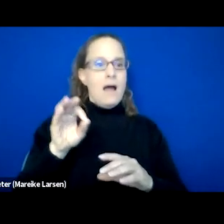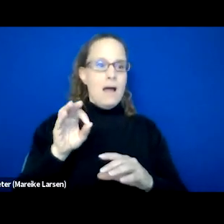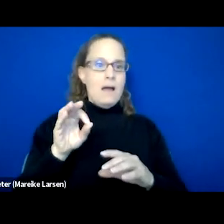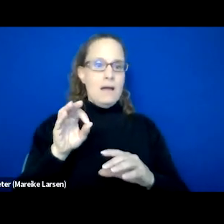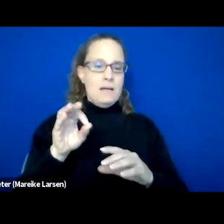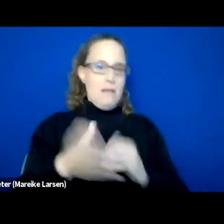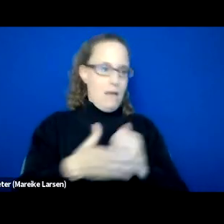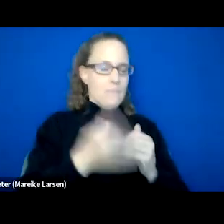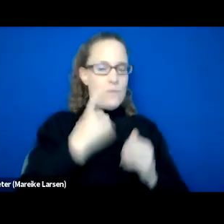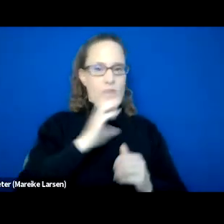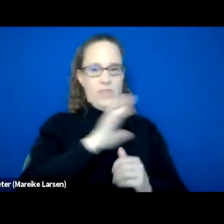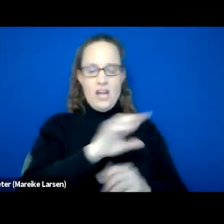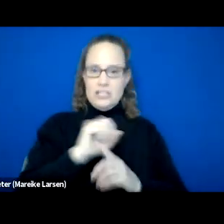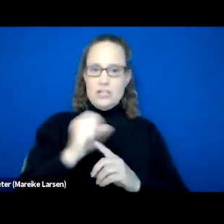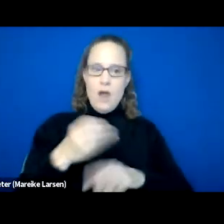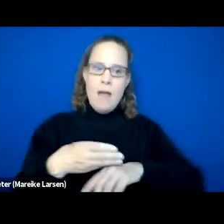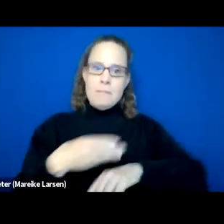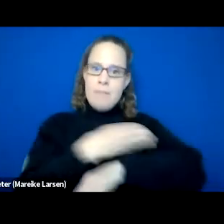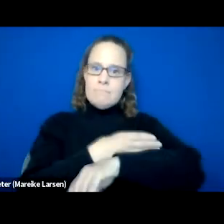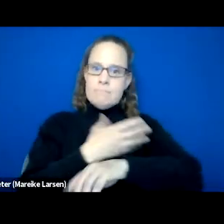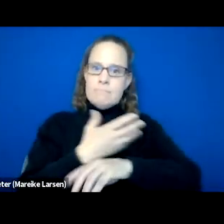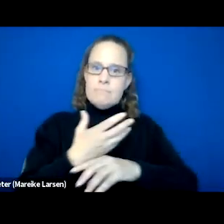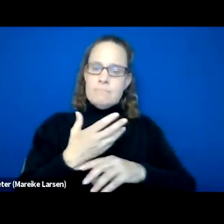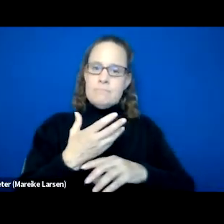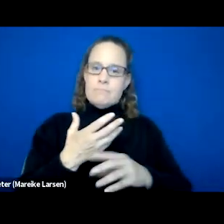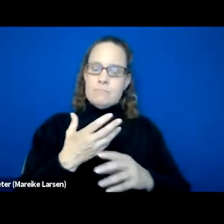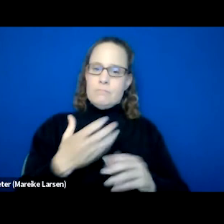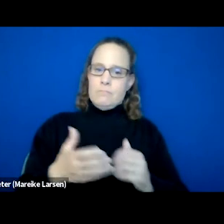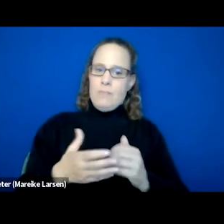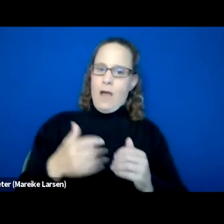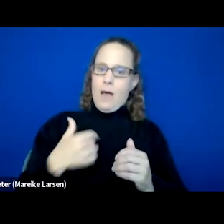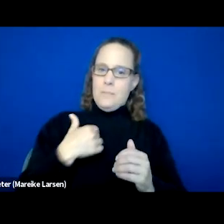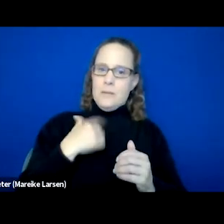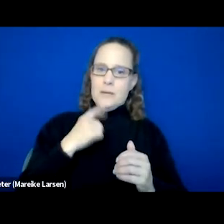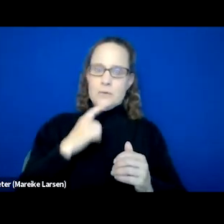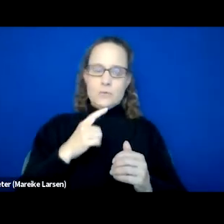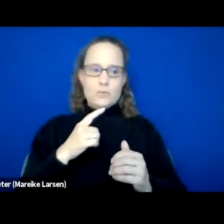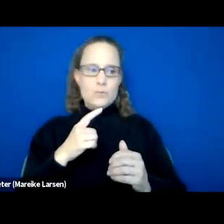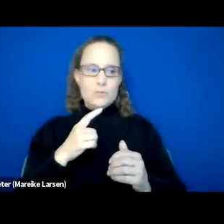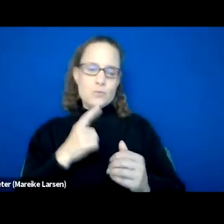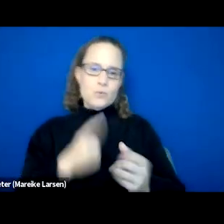And it was able to actually have me pursue more of a concerning for my other family member,